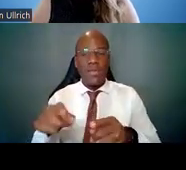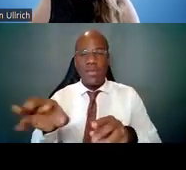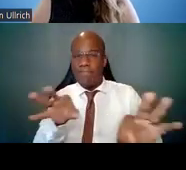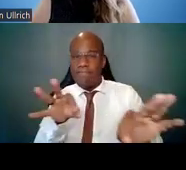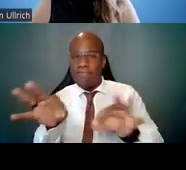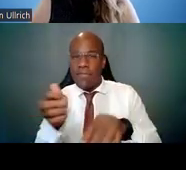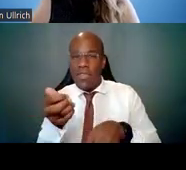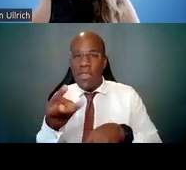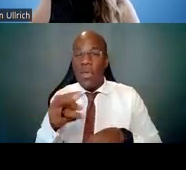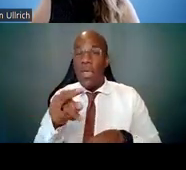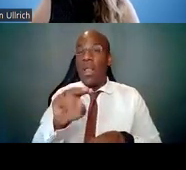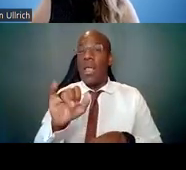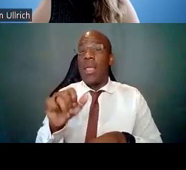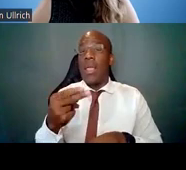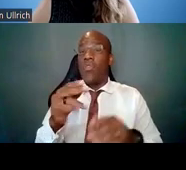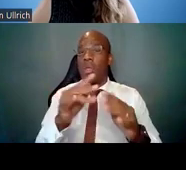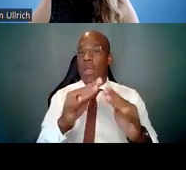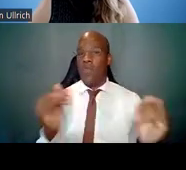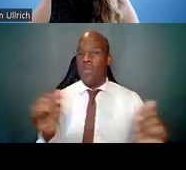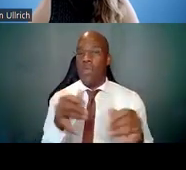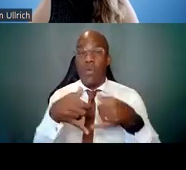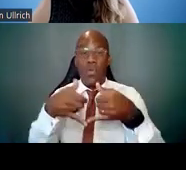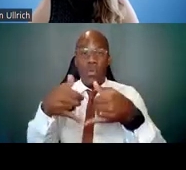And, so I have listed here